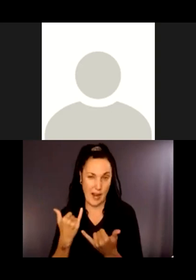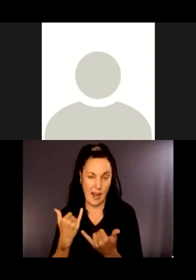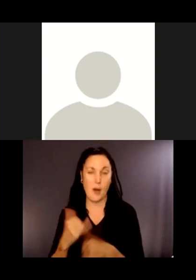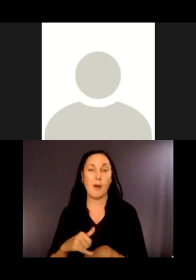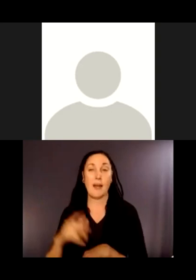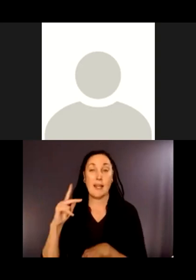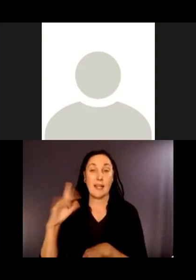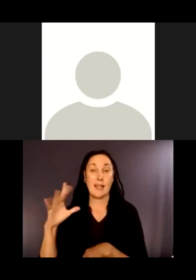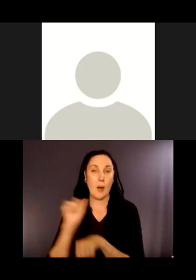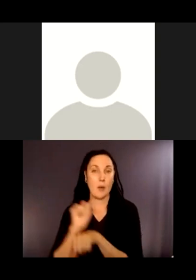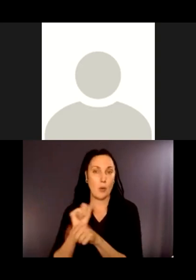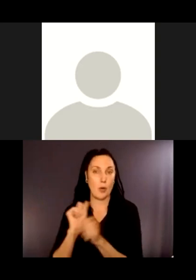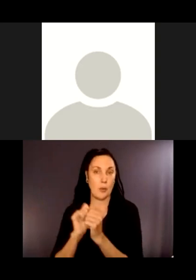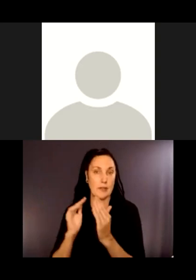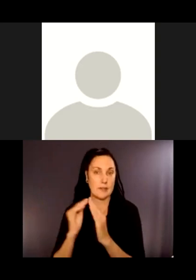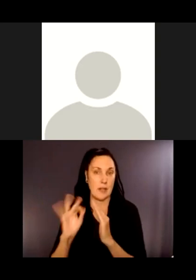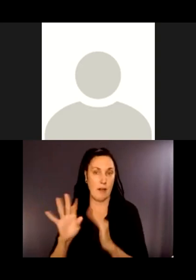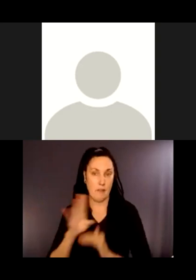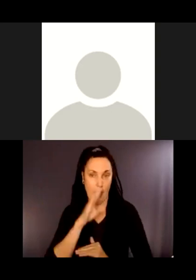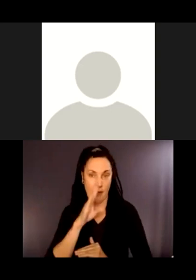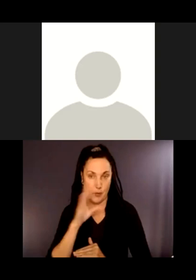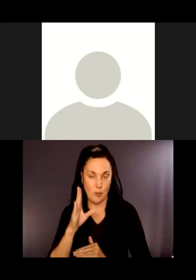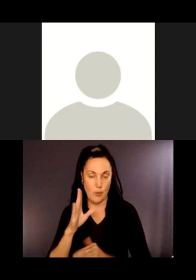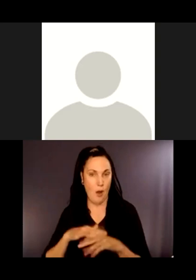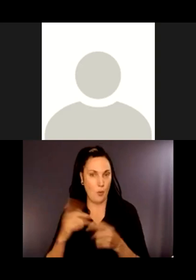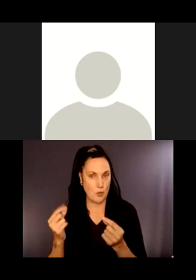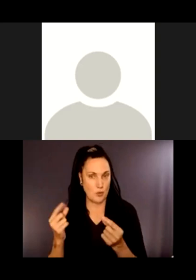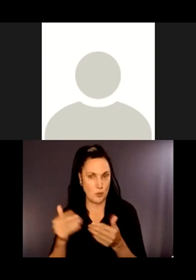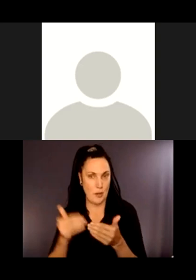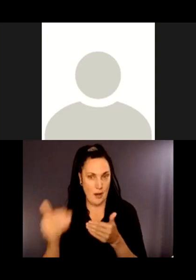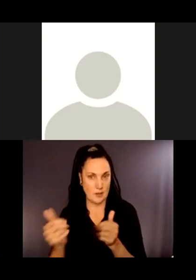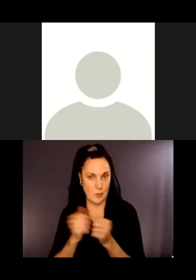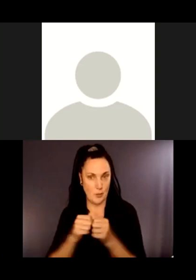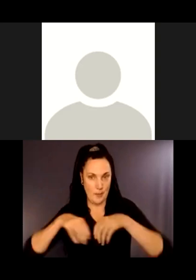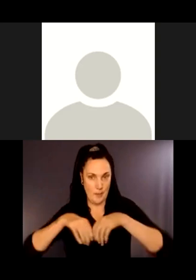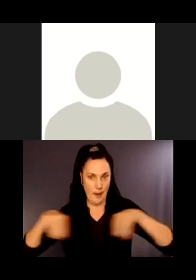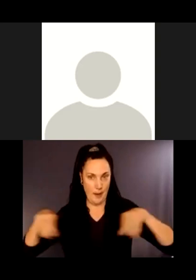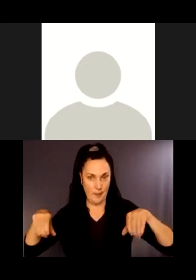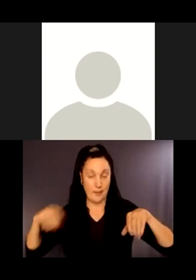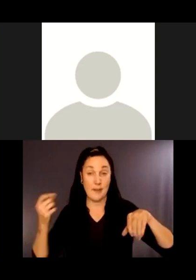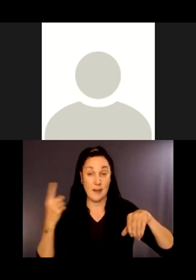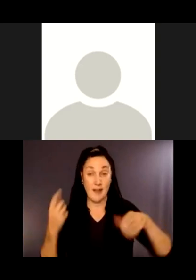So the thing to know about this pipe is that a lot of it is inaccessible.